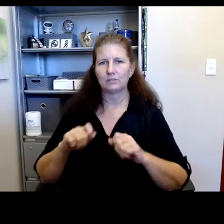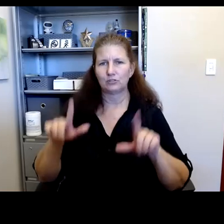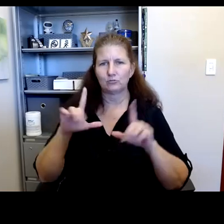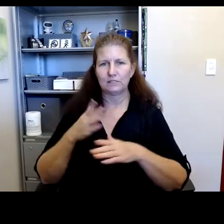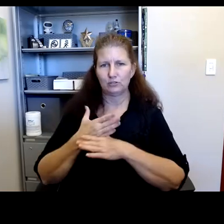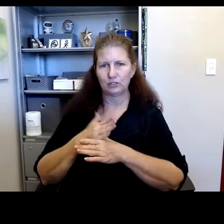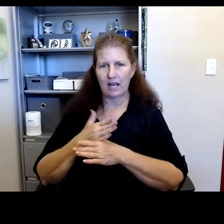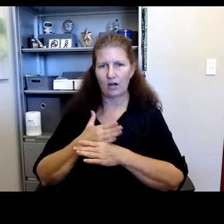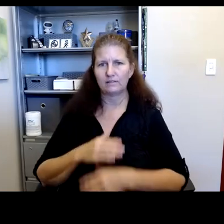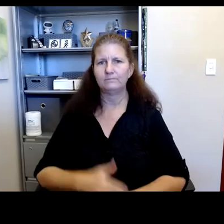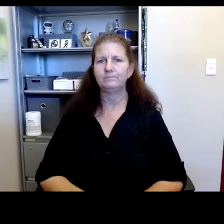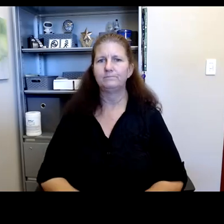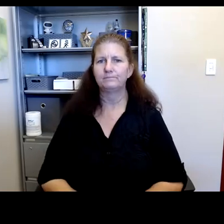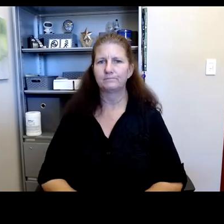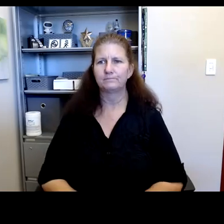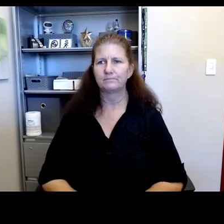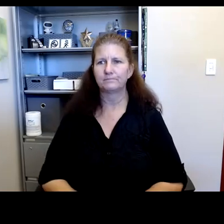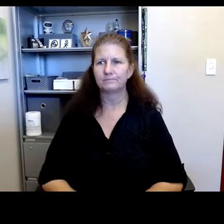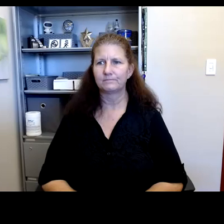Robyn Thomas: Okay, here I am. So